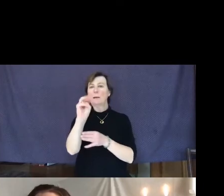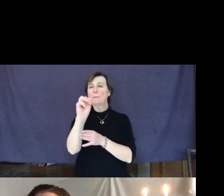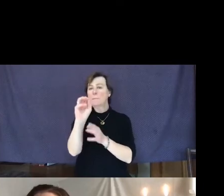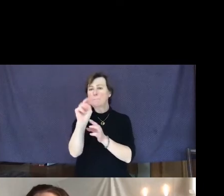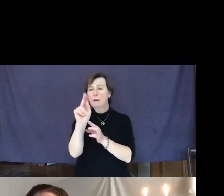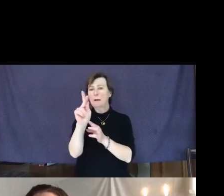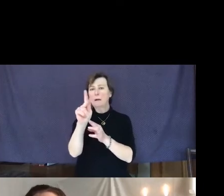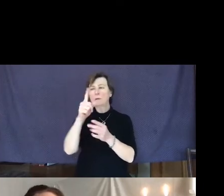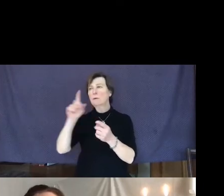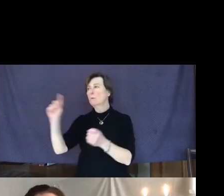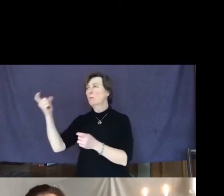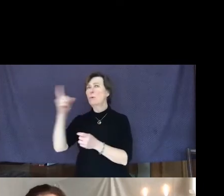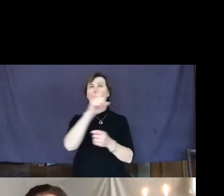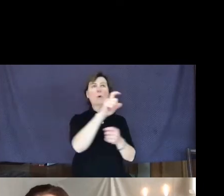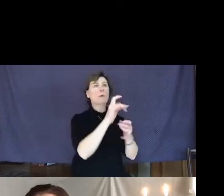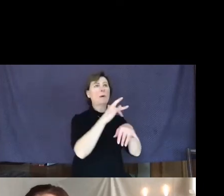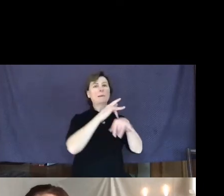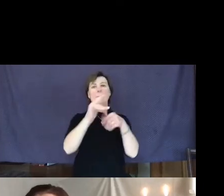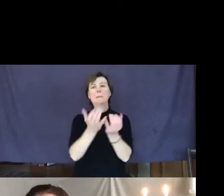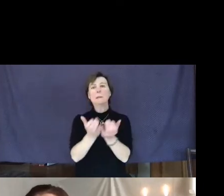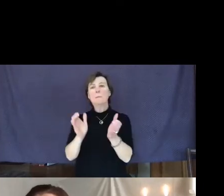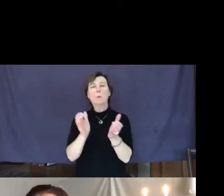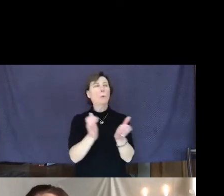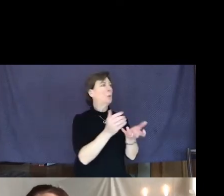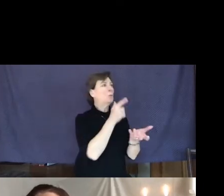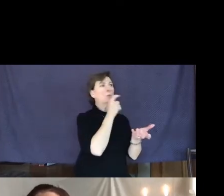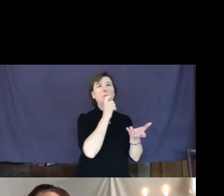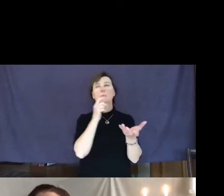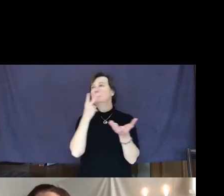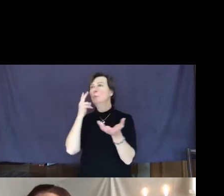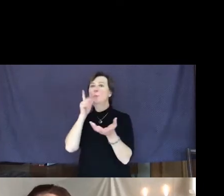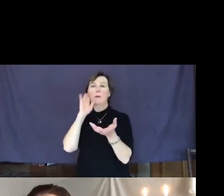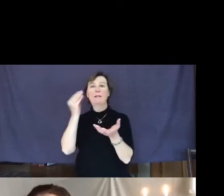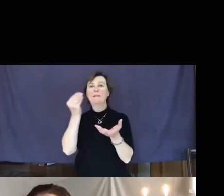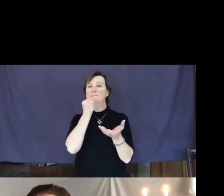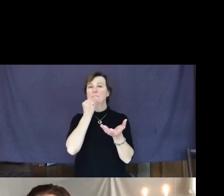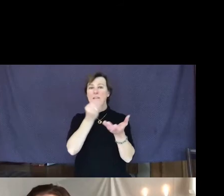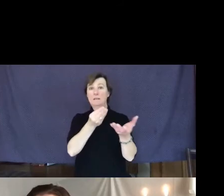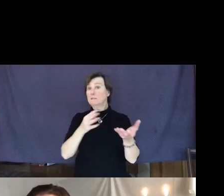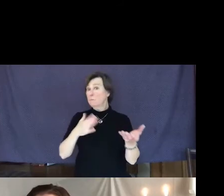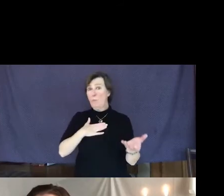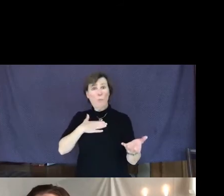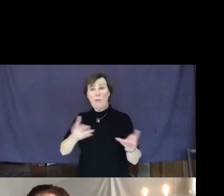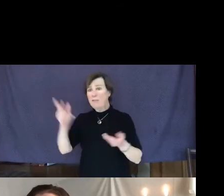and seeing who will feed them. People willingly give them food, but they